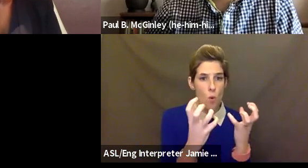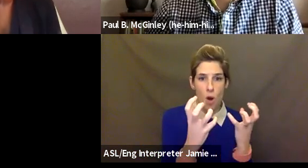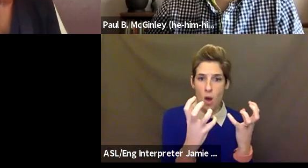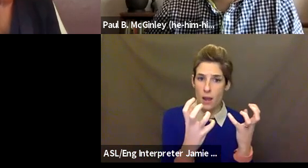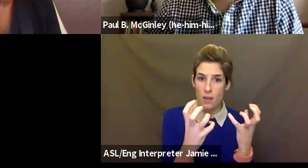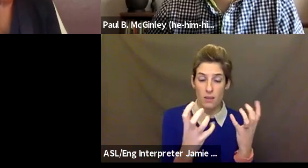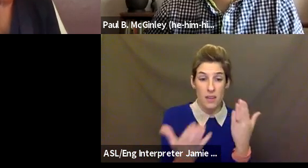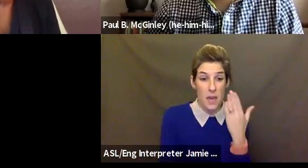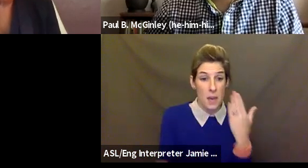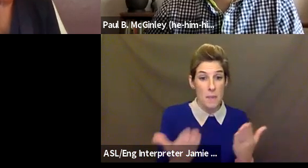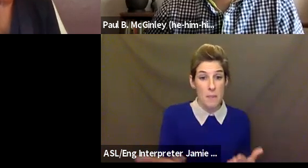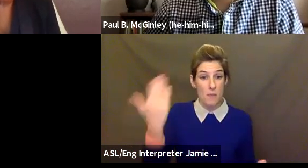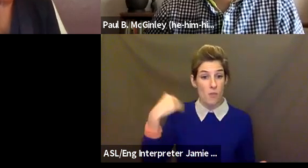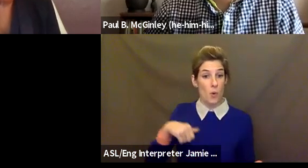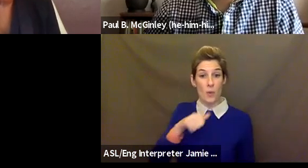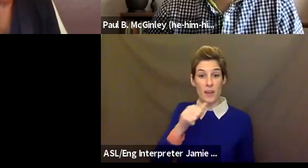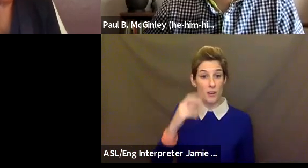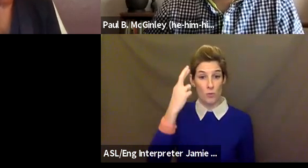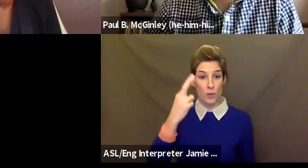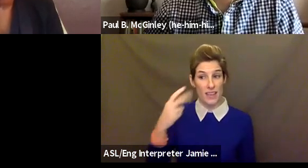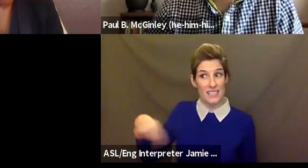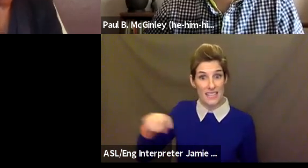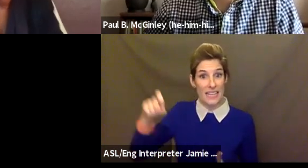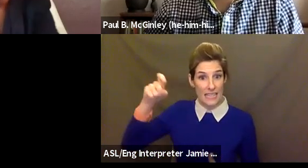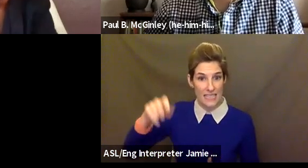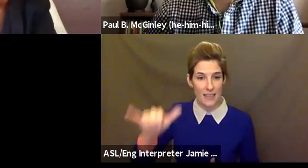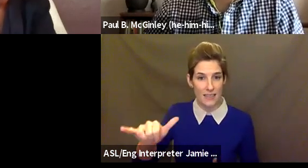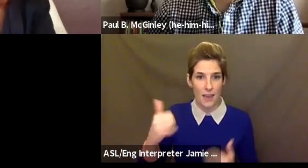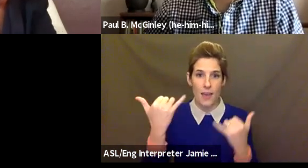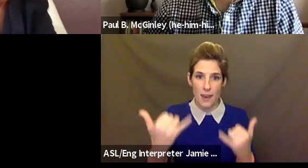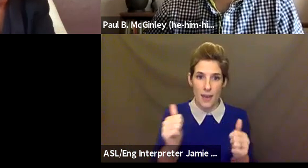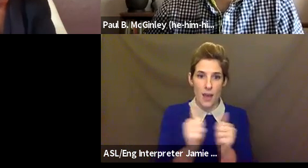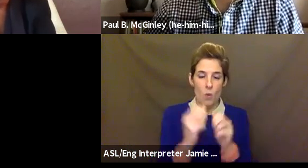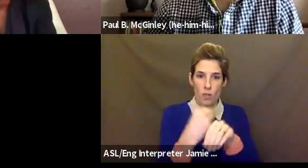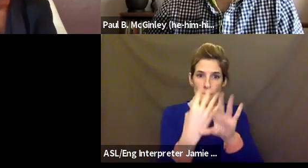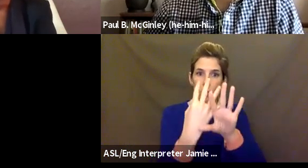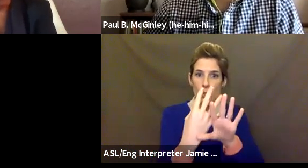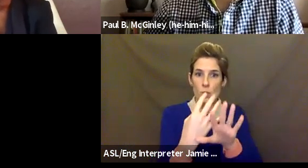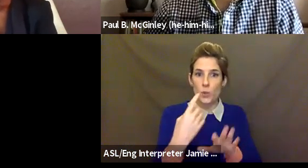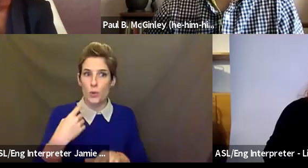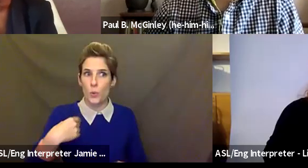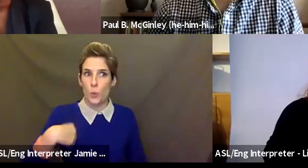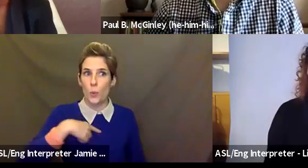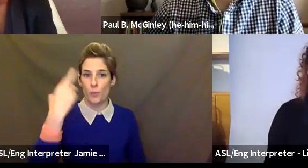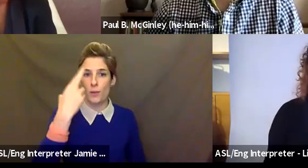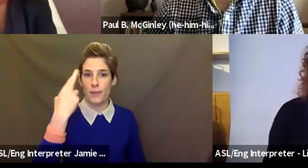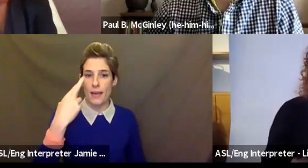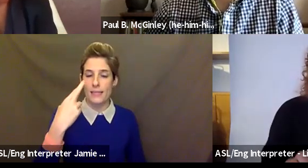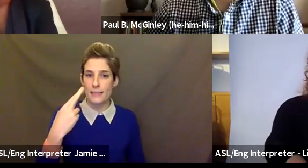this platform also gave it back, too, I think, and it helped us all to recognize it. At least it did for me for sure. I hope I answered your question.